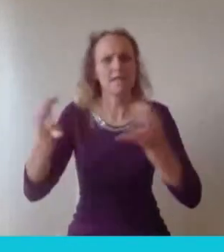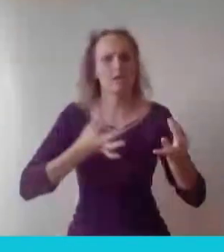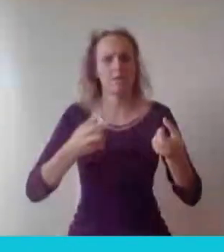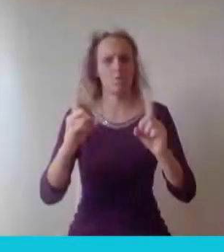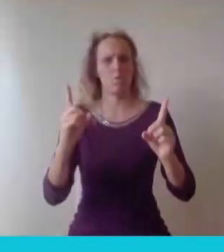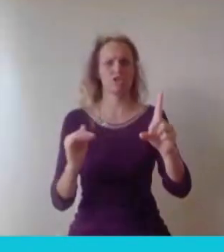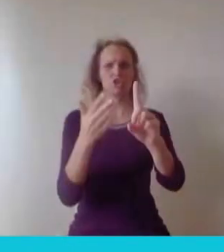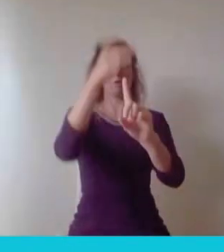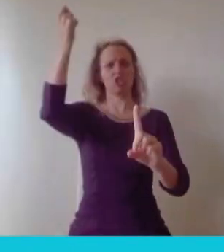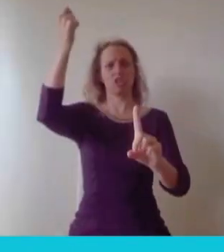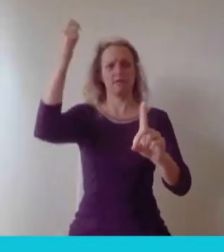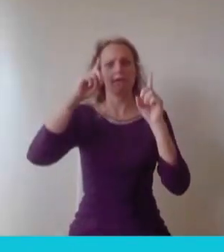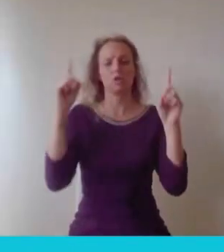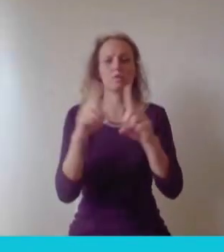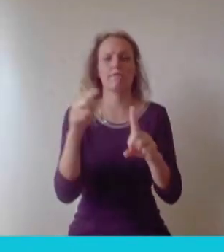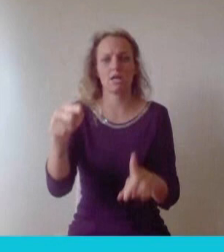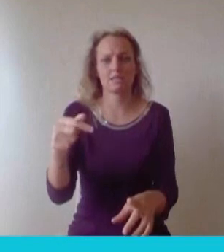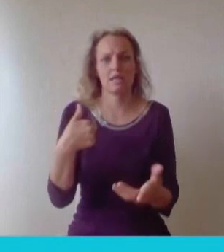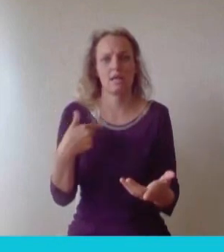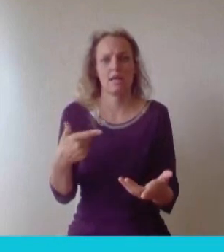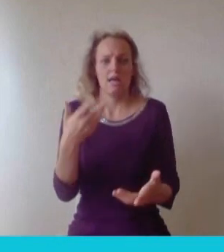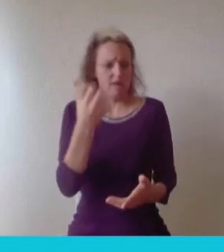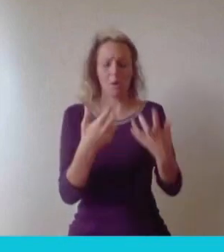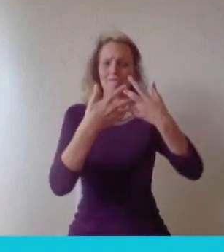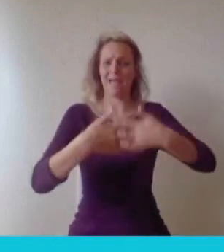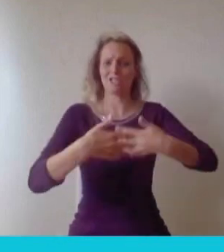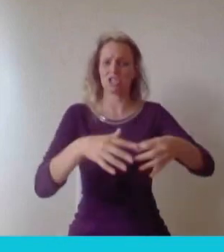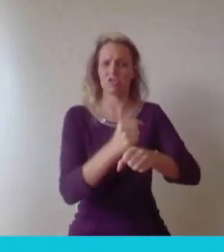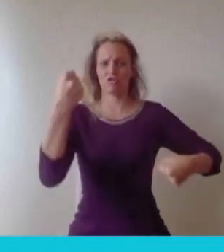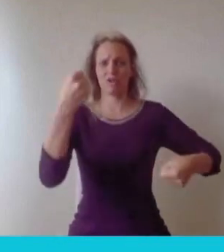Engineering degree, that's worth far more. So I'd say don't be hung up on the final